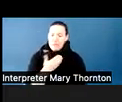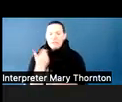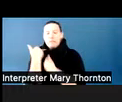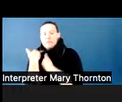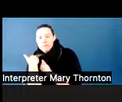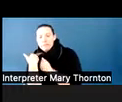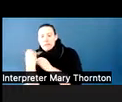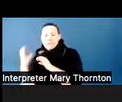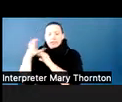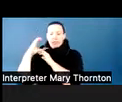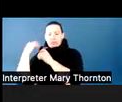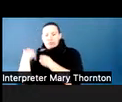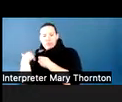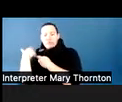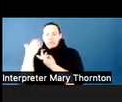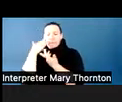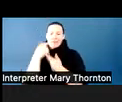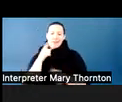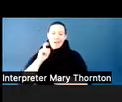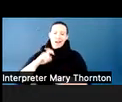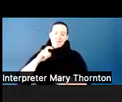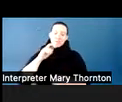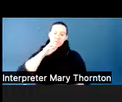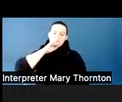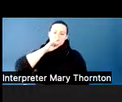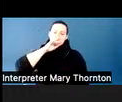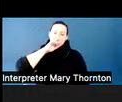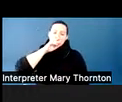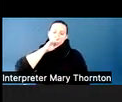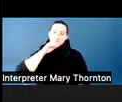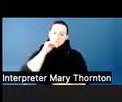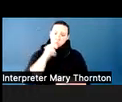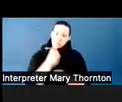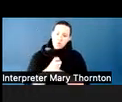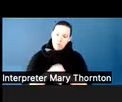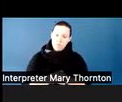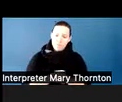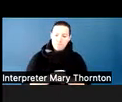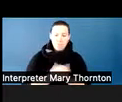this high-level, long-term verbal communication.